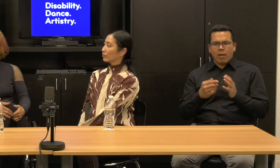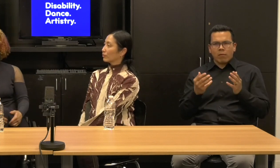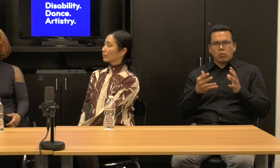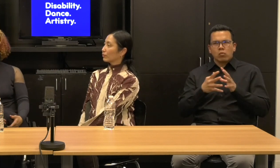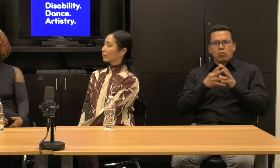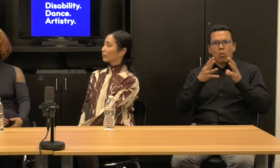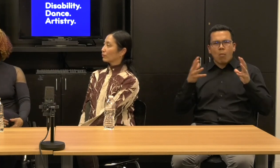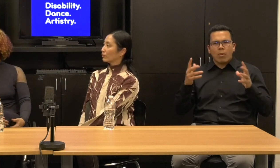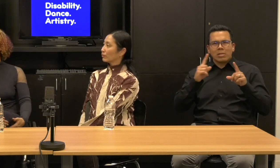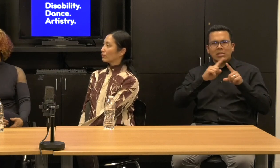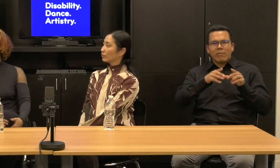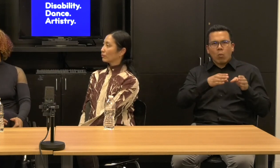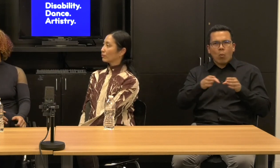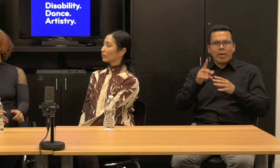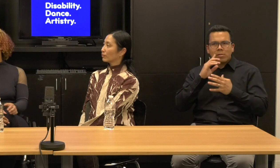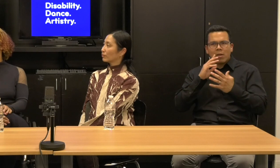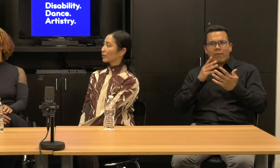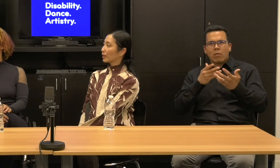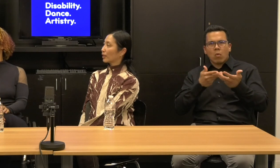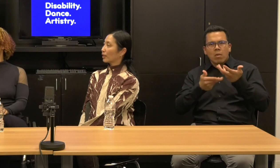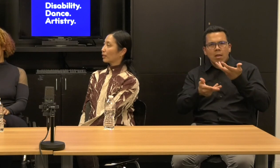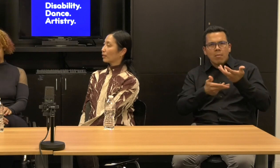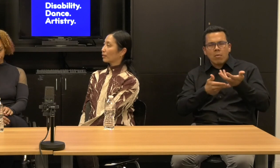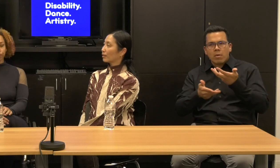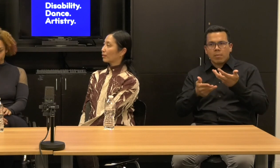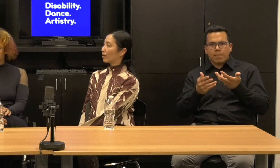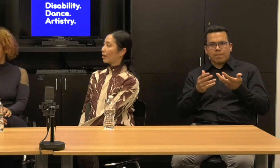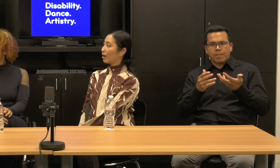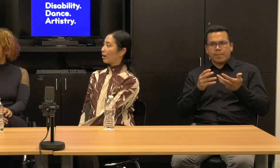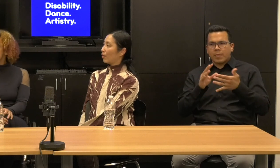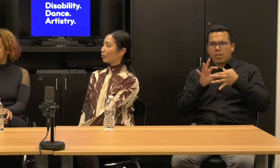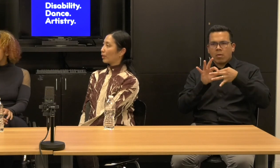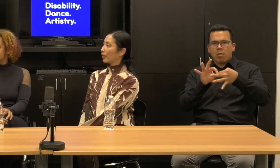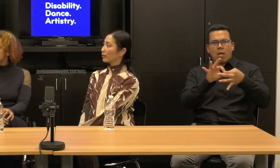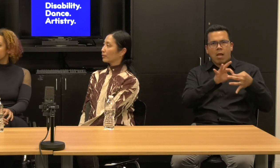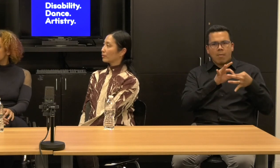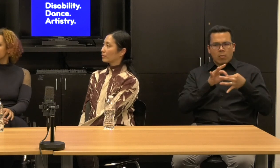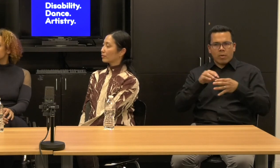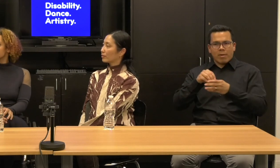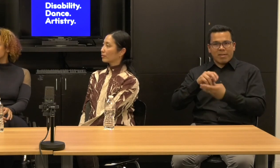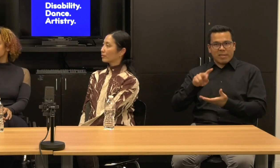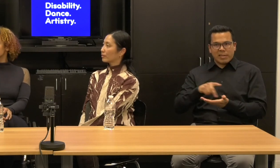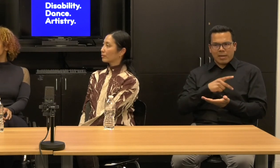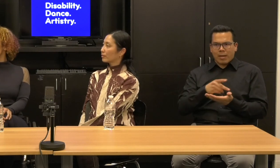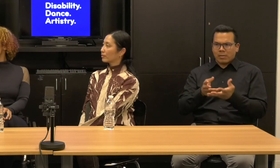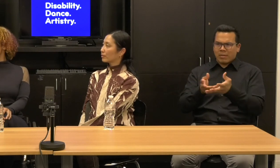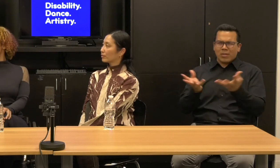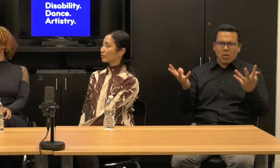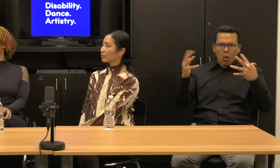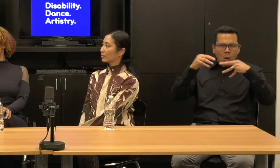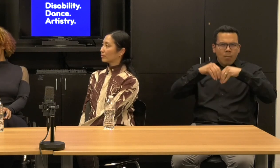Like there's a, there's not a single discipline at work, right? When you're making a comprehensive accessible, right? It's not just dance.